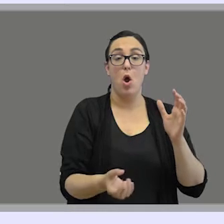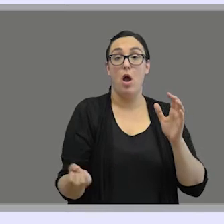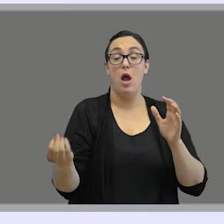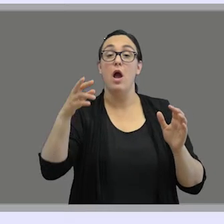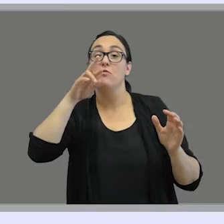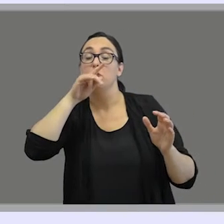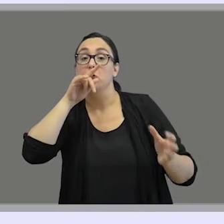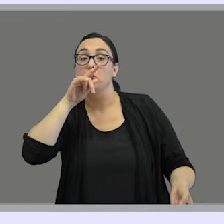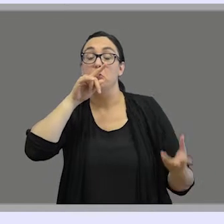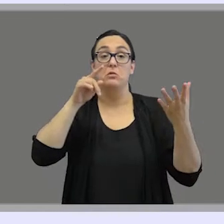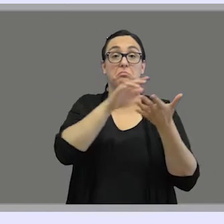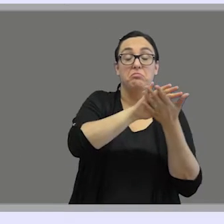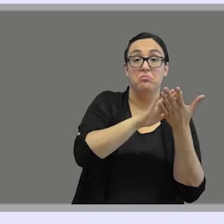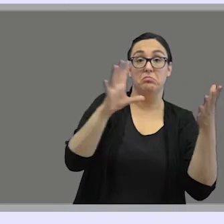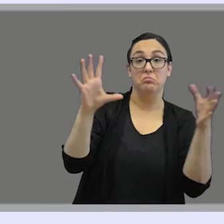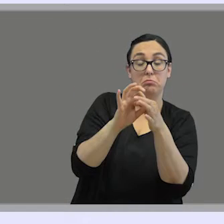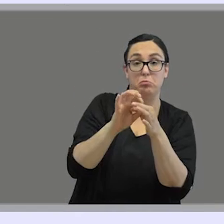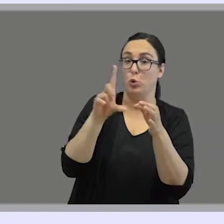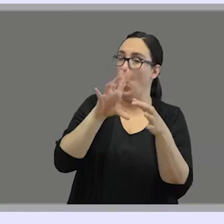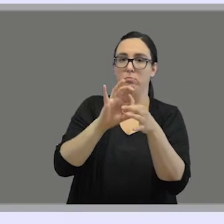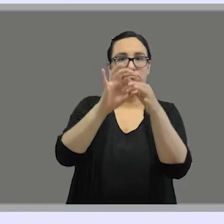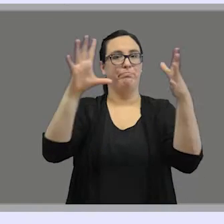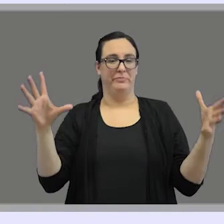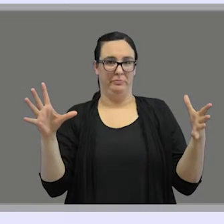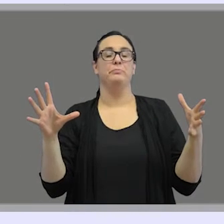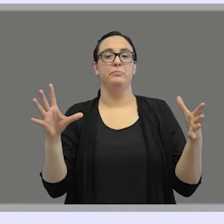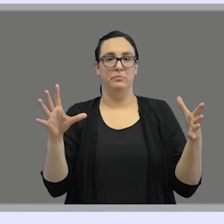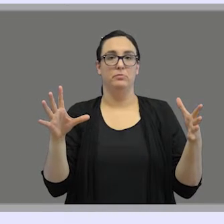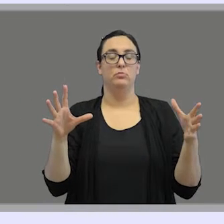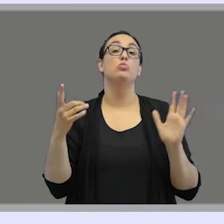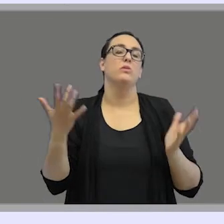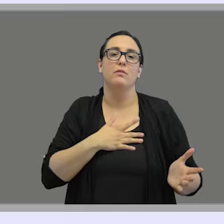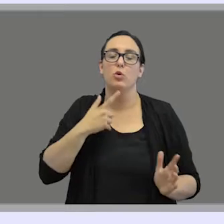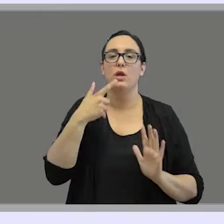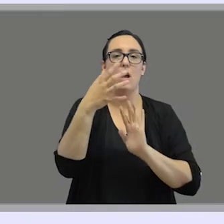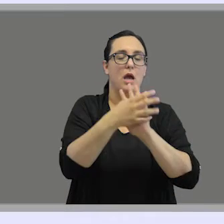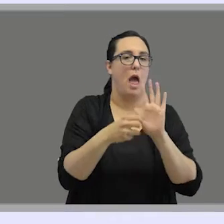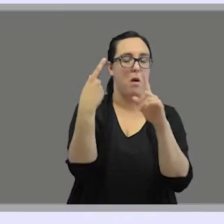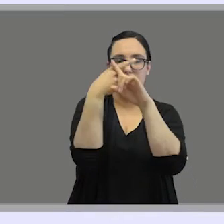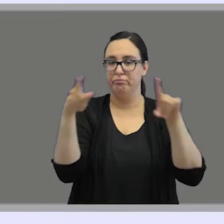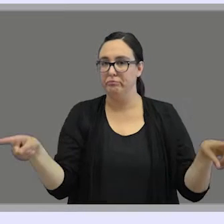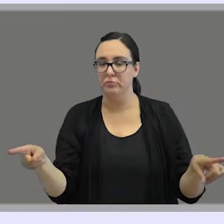to the spoken languages of the territory. The grammars are different,